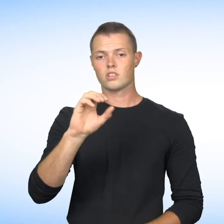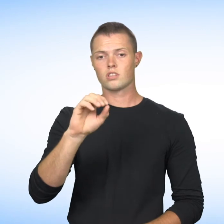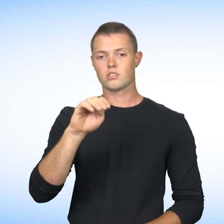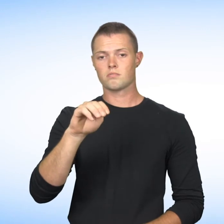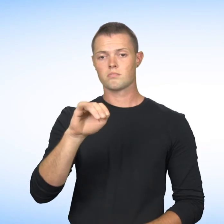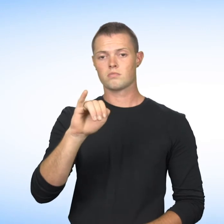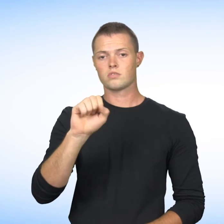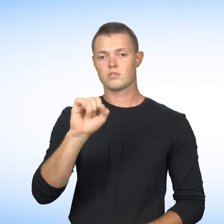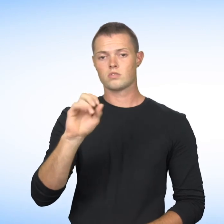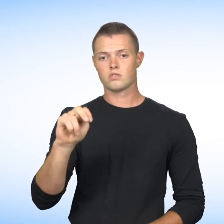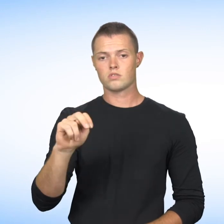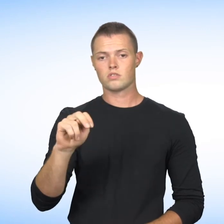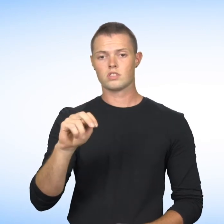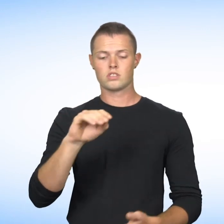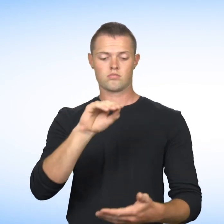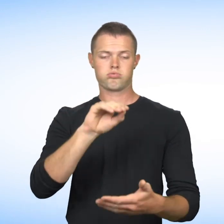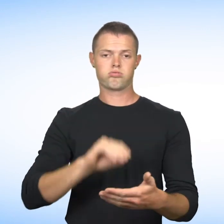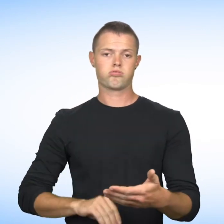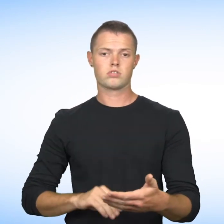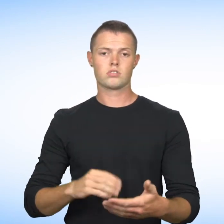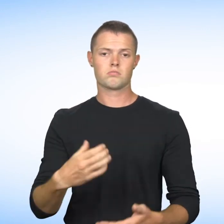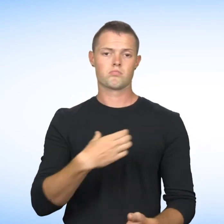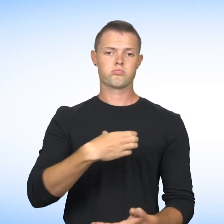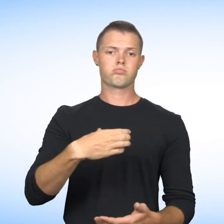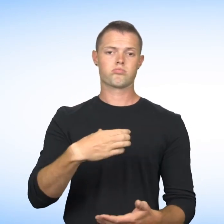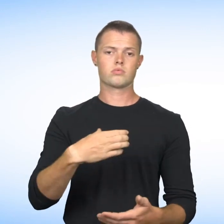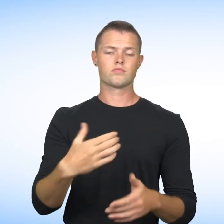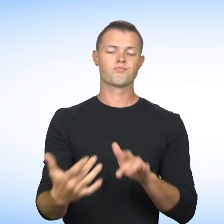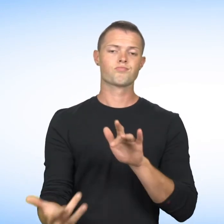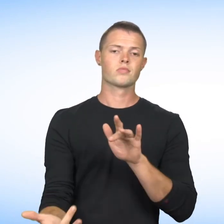you can seek the Commission's assistance and file a complaint